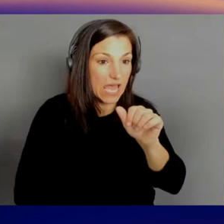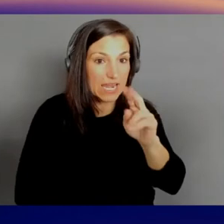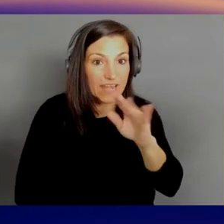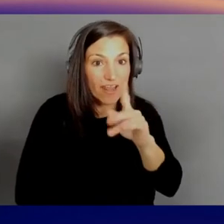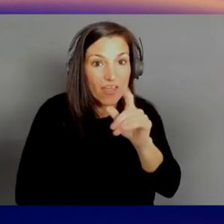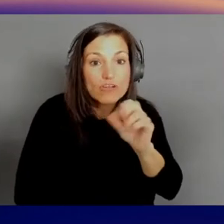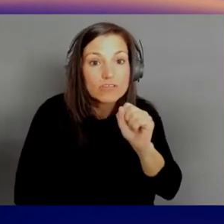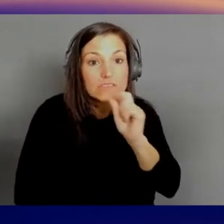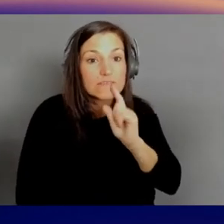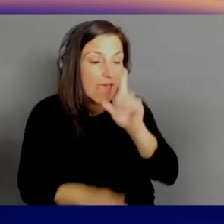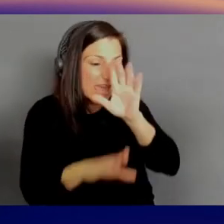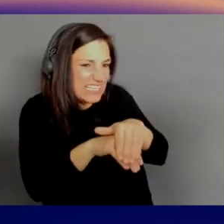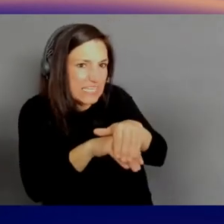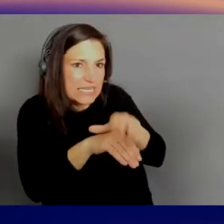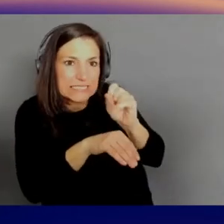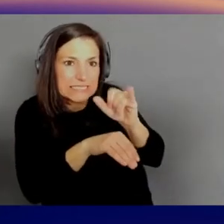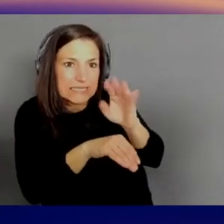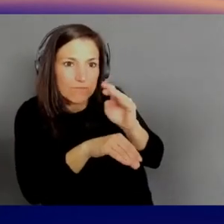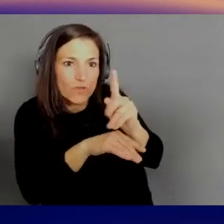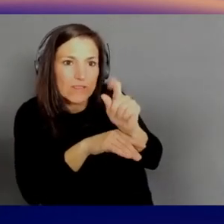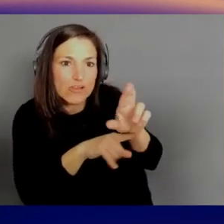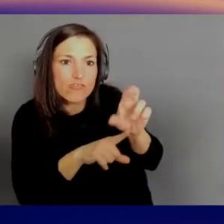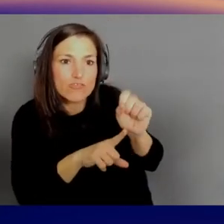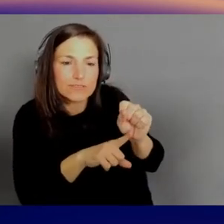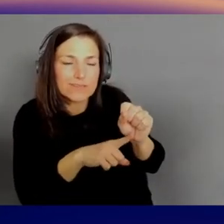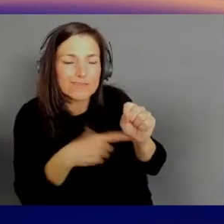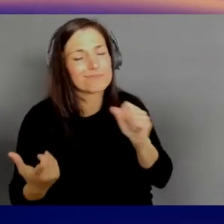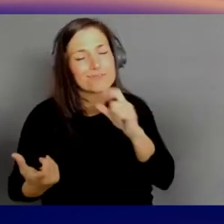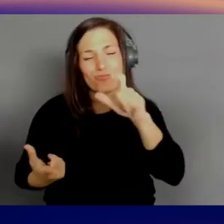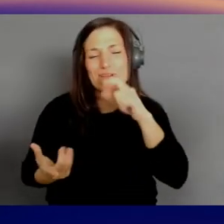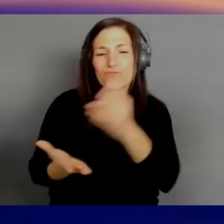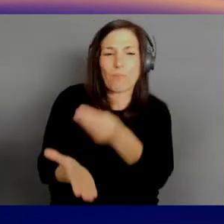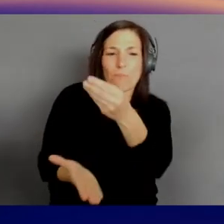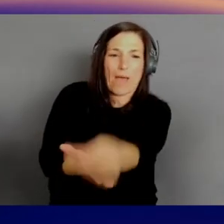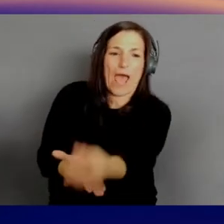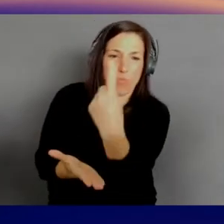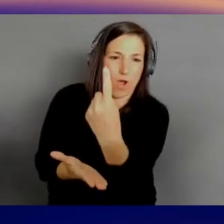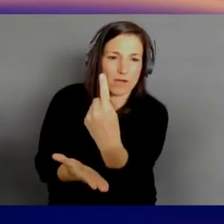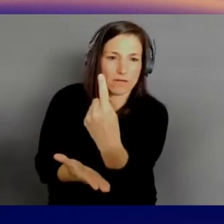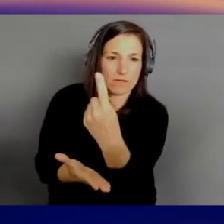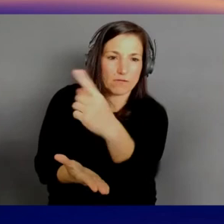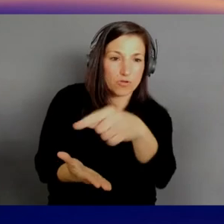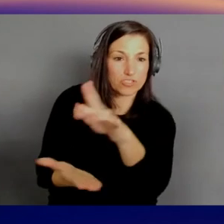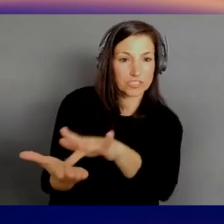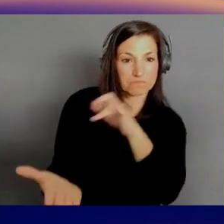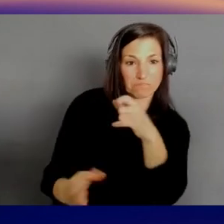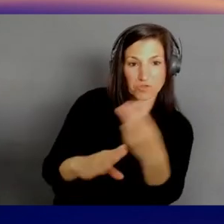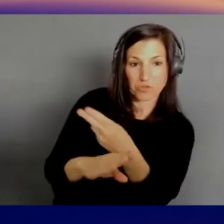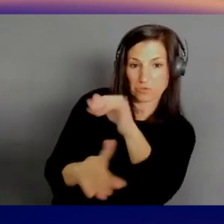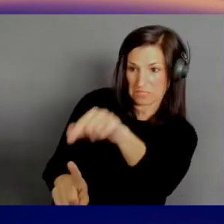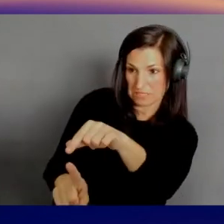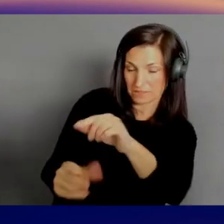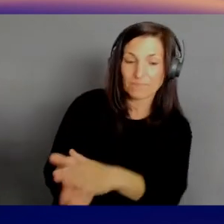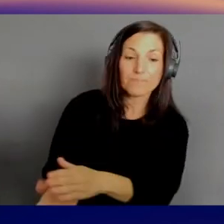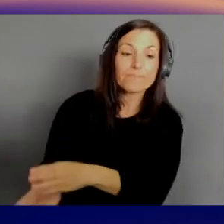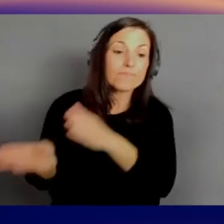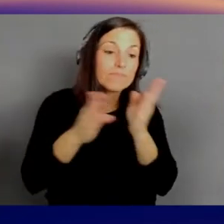So you don't have to pay a lot of money. You don't have to buy one. You can just use it. Then another trend is blockchain,